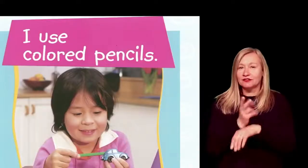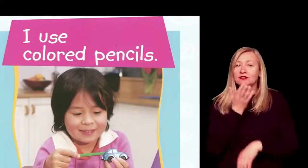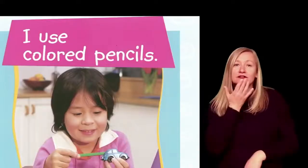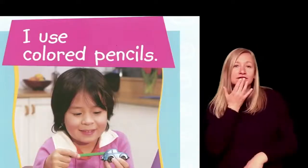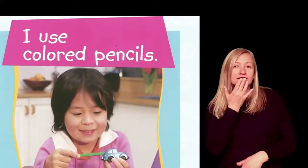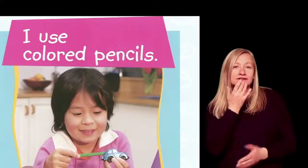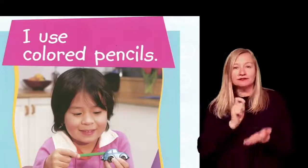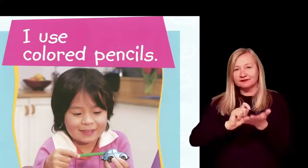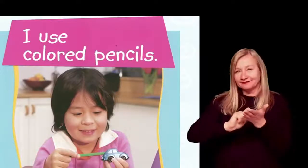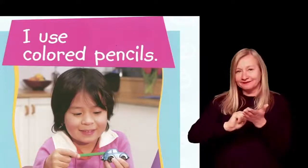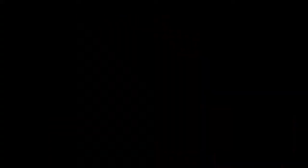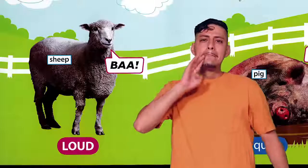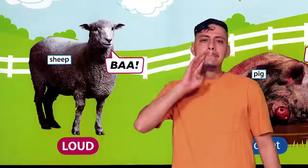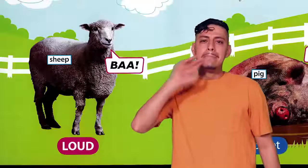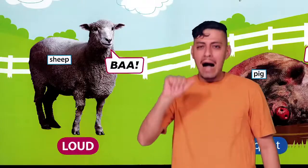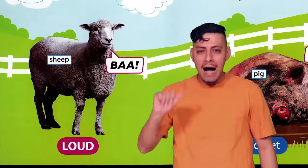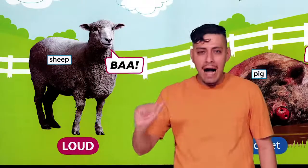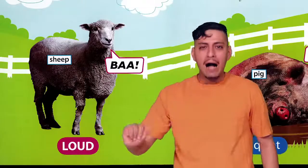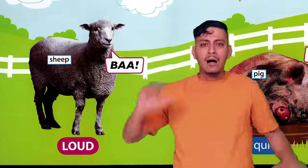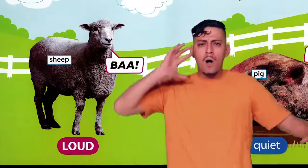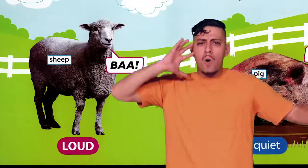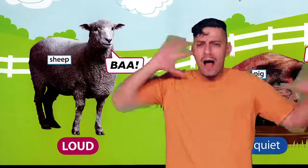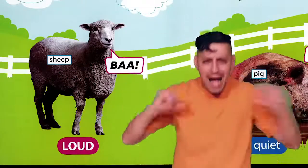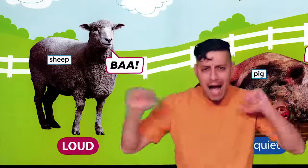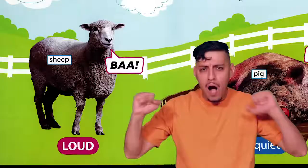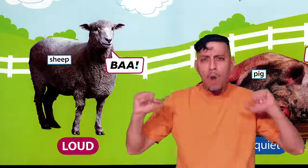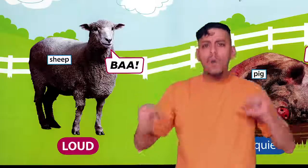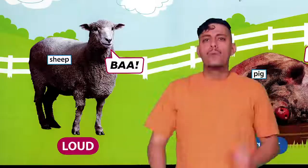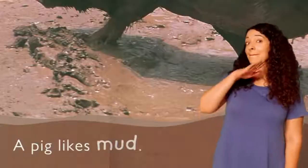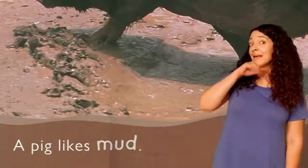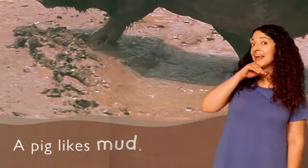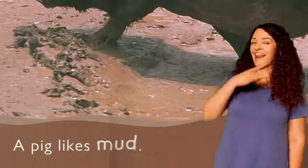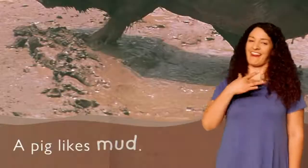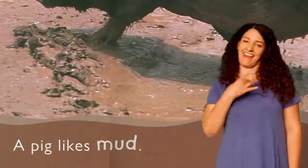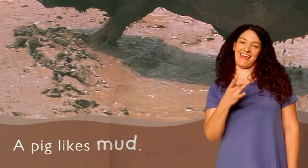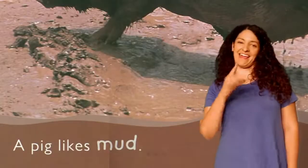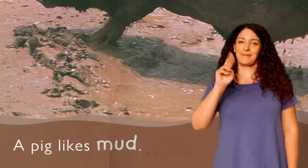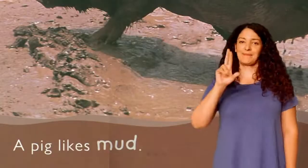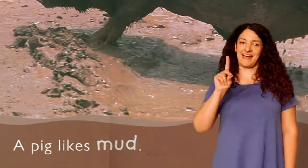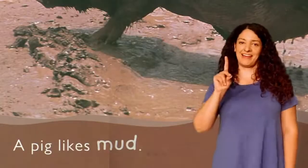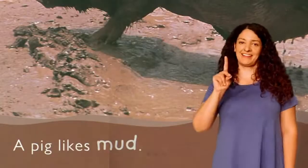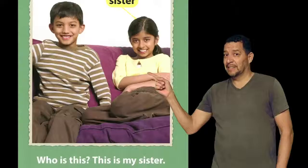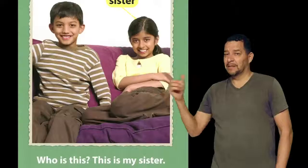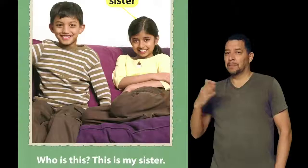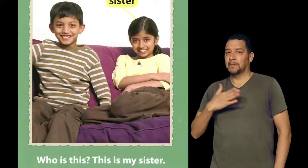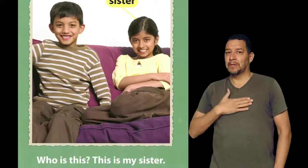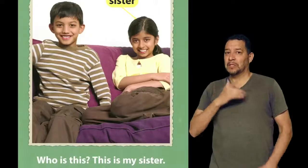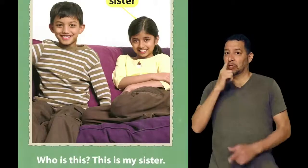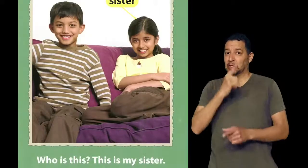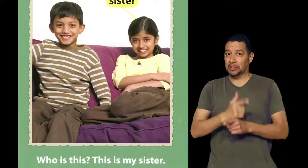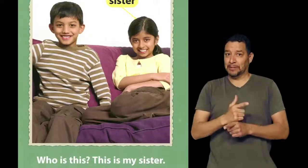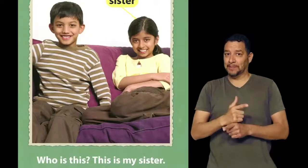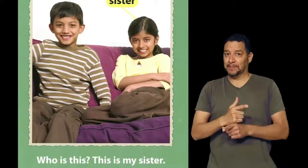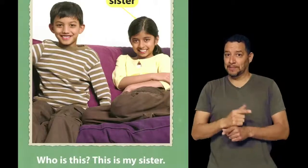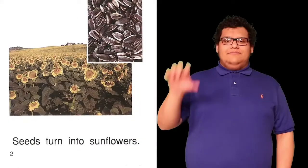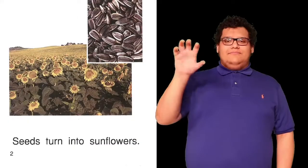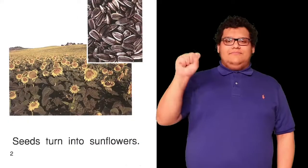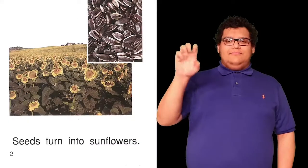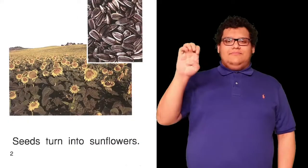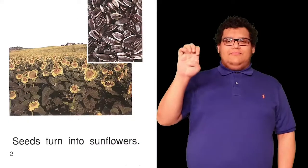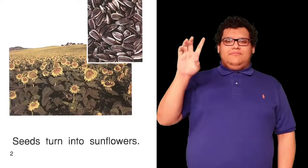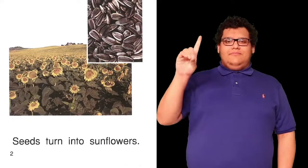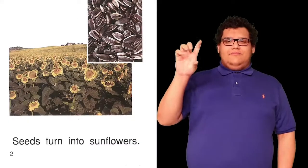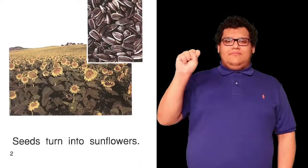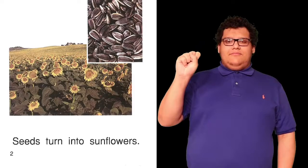i use colored pencils sheep goes